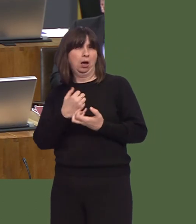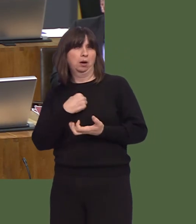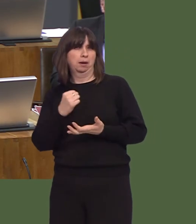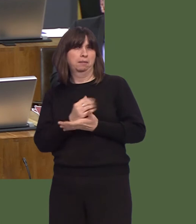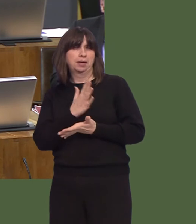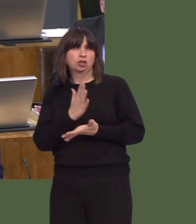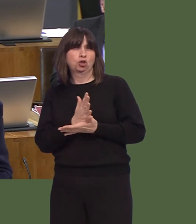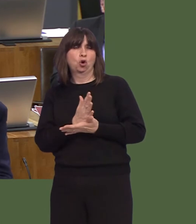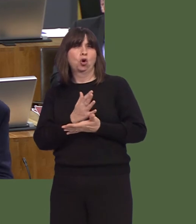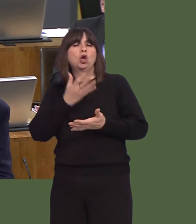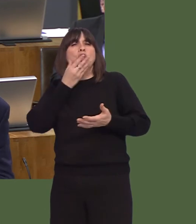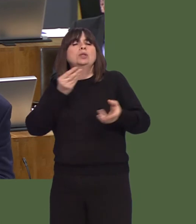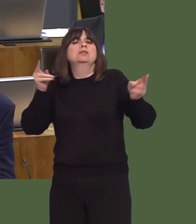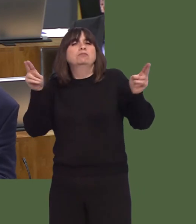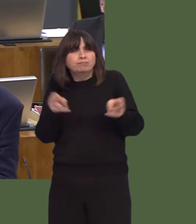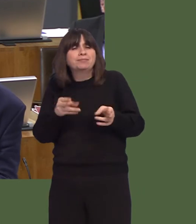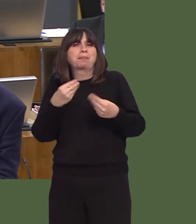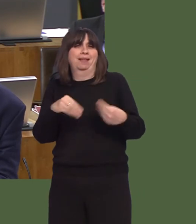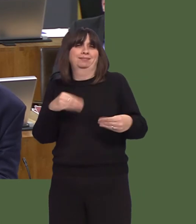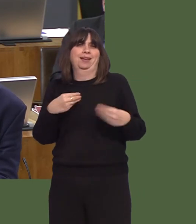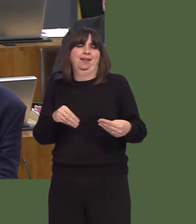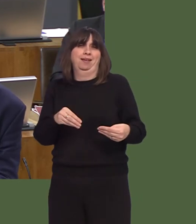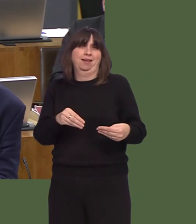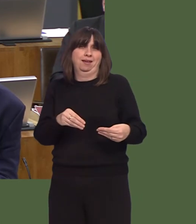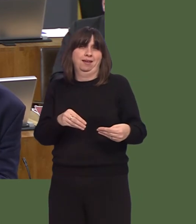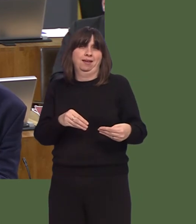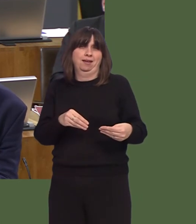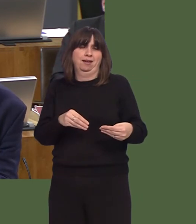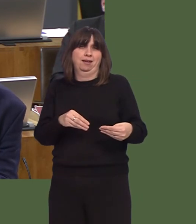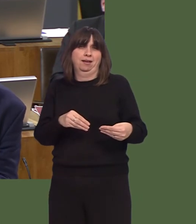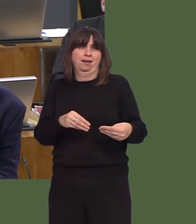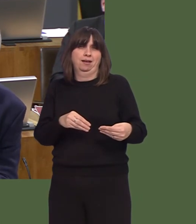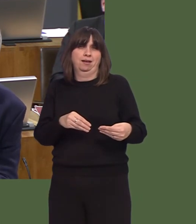Y broblem sydd wastad wedi bod gyda ni, wrth gwrs, yw bod y rhan fwyaf o'r gwastraffónid